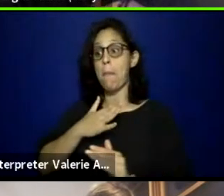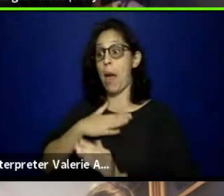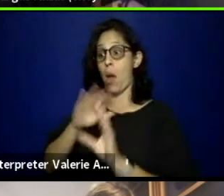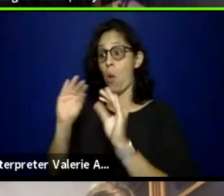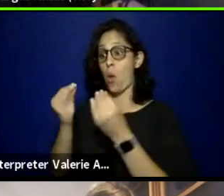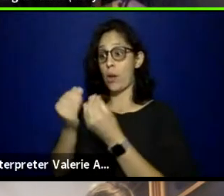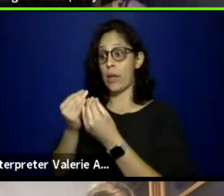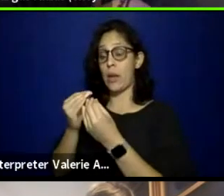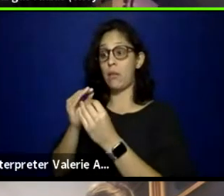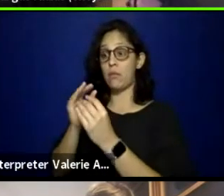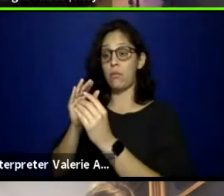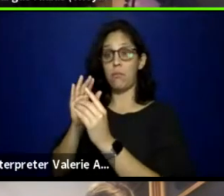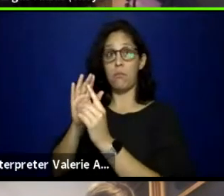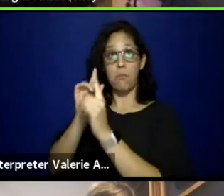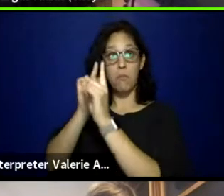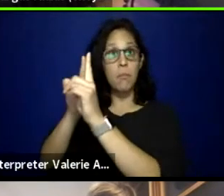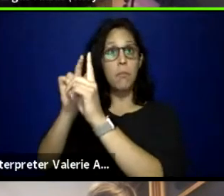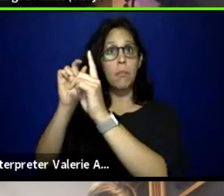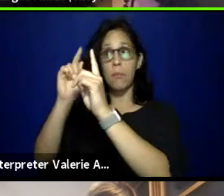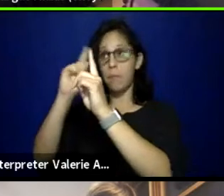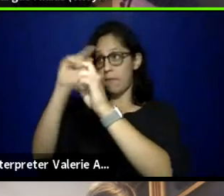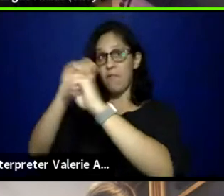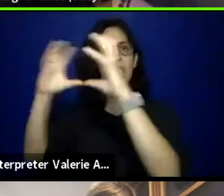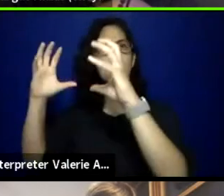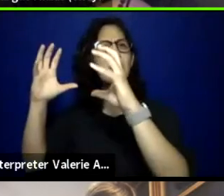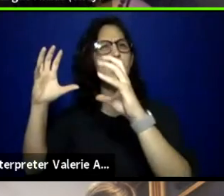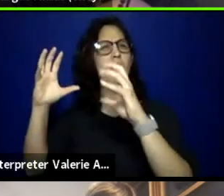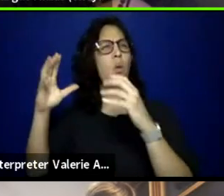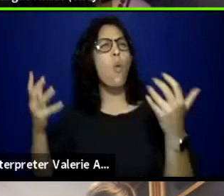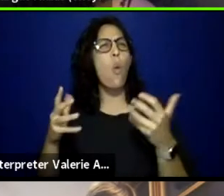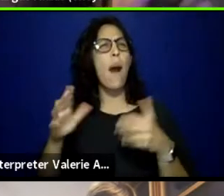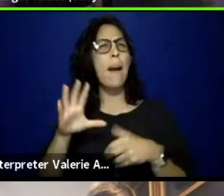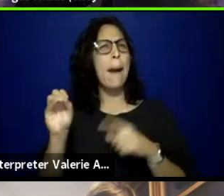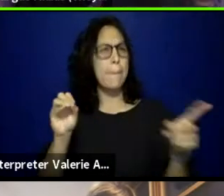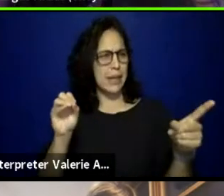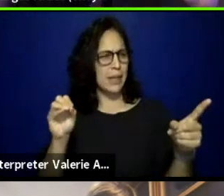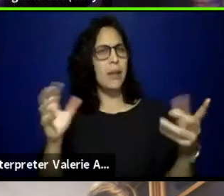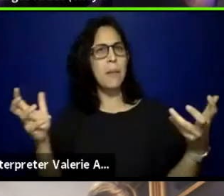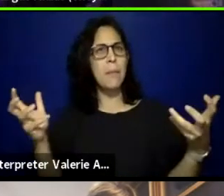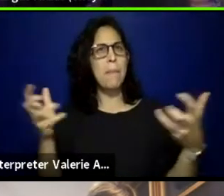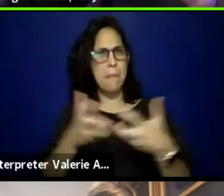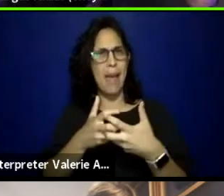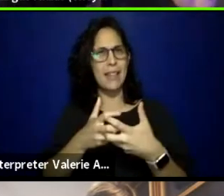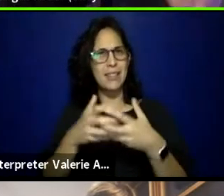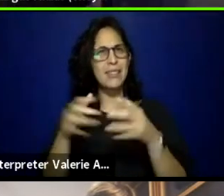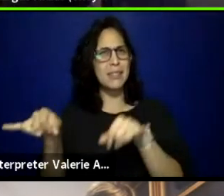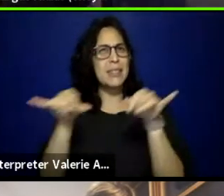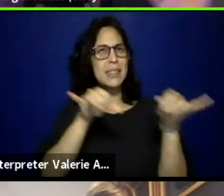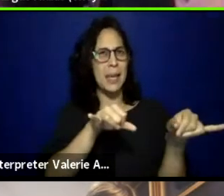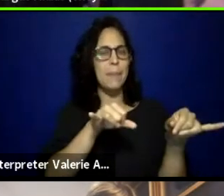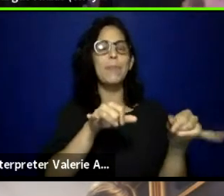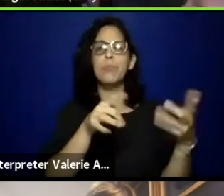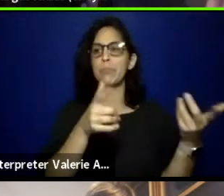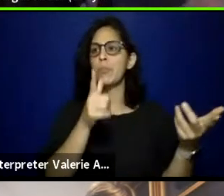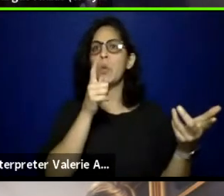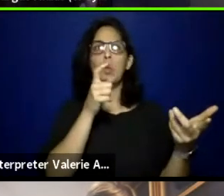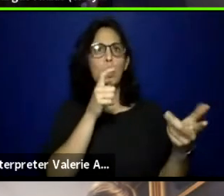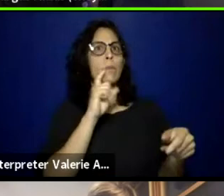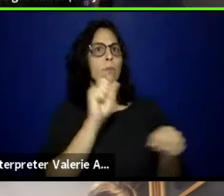vision, who is currently doing the work, quote-unquote, who's doing the work, since that's always something that we hear.